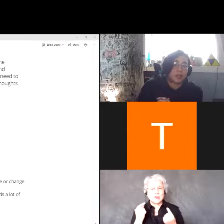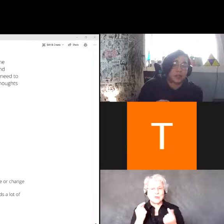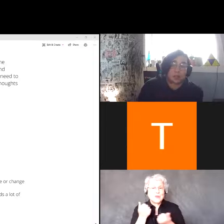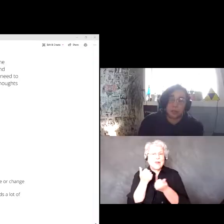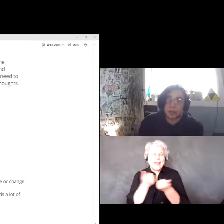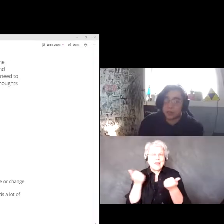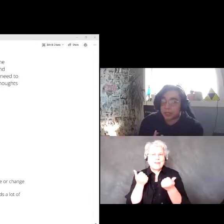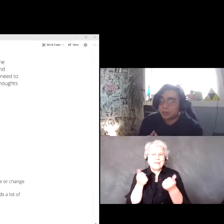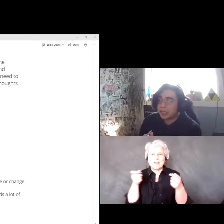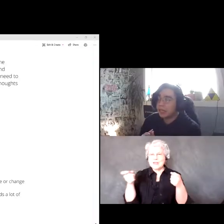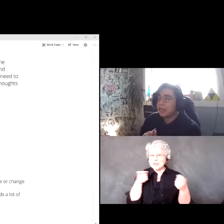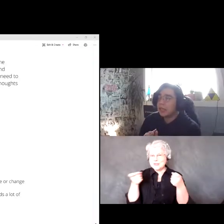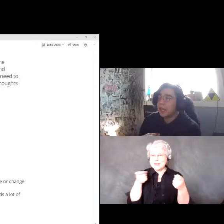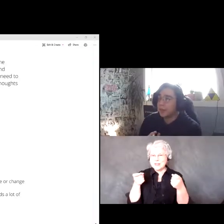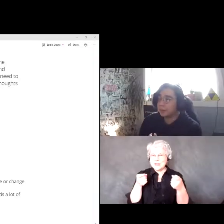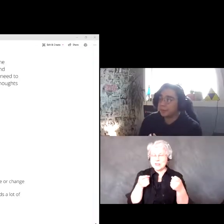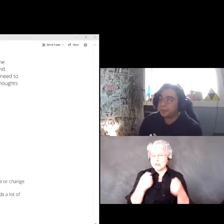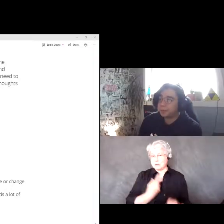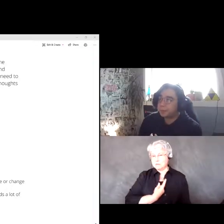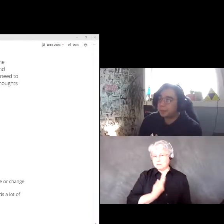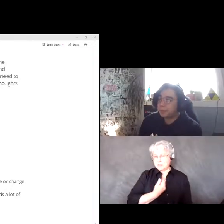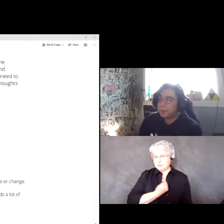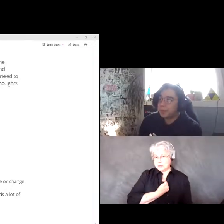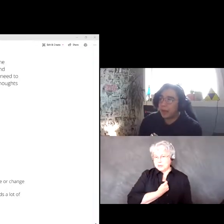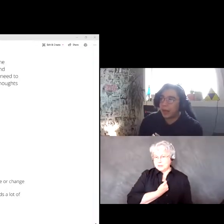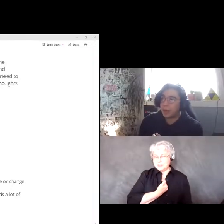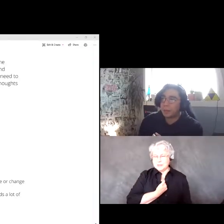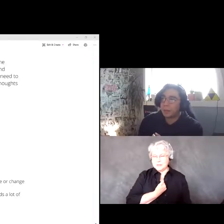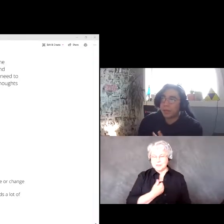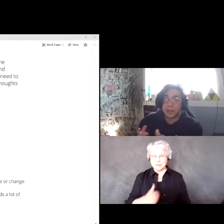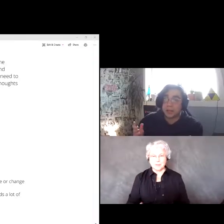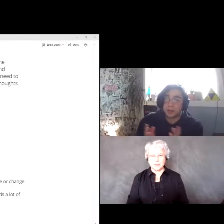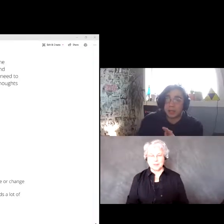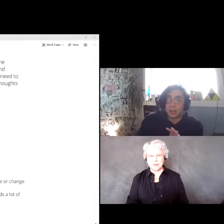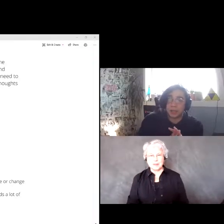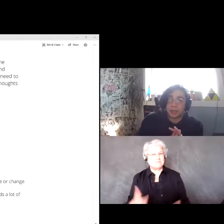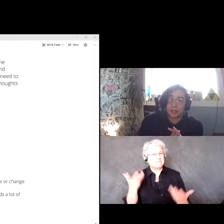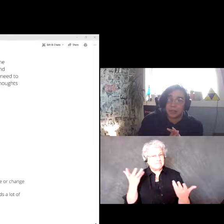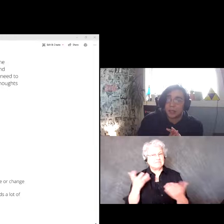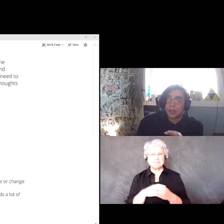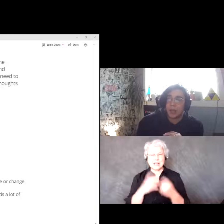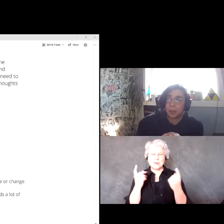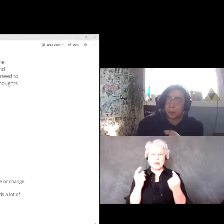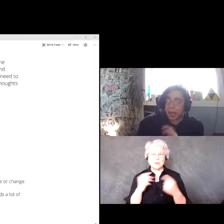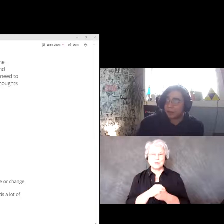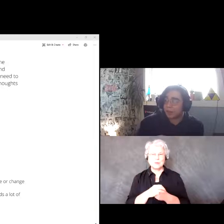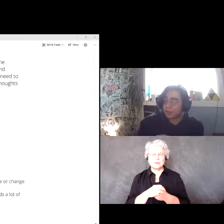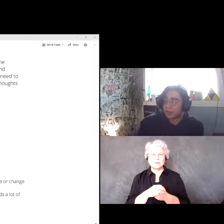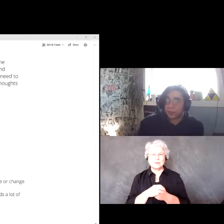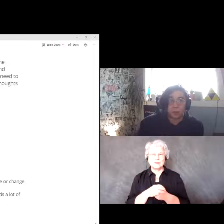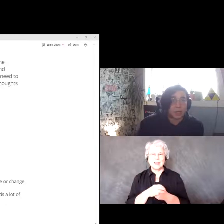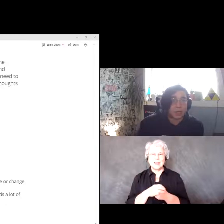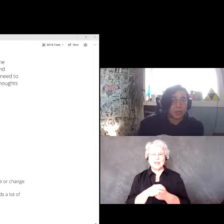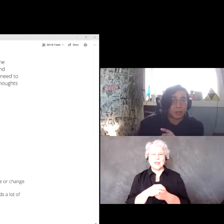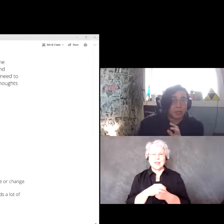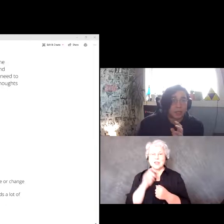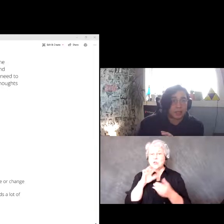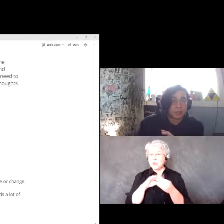do, if it's just me. That's what I like to do. But after this story I always like to